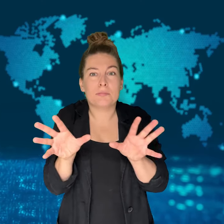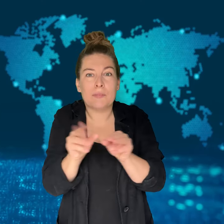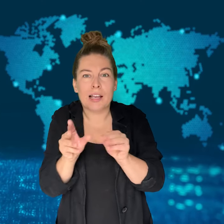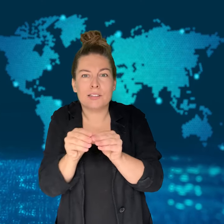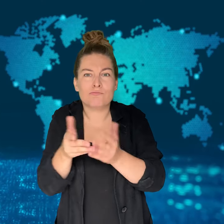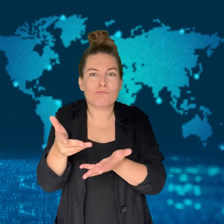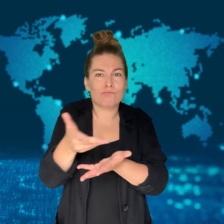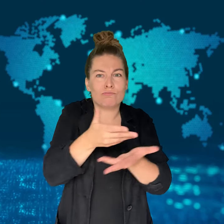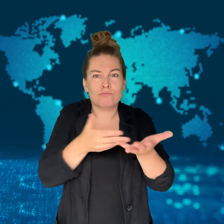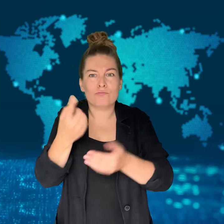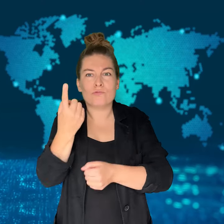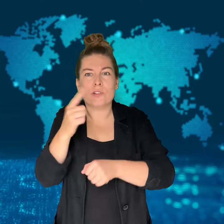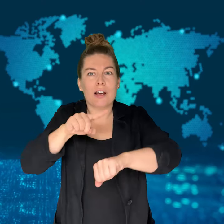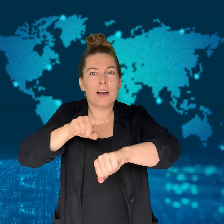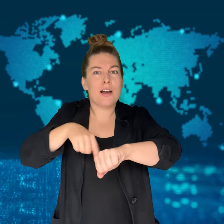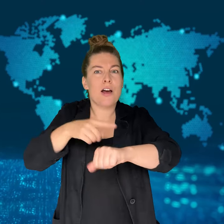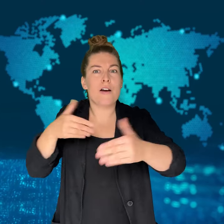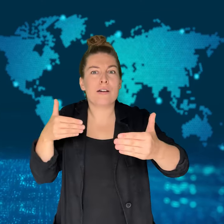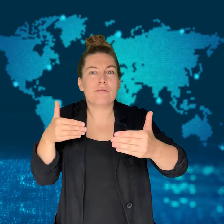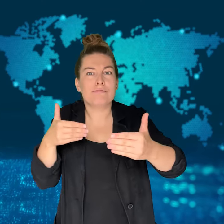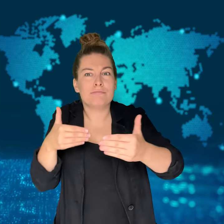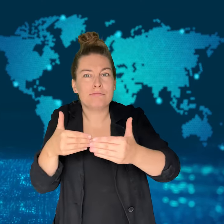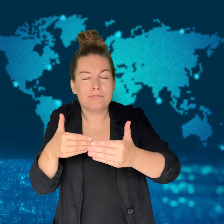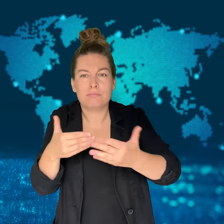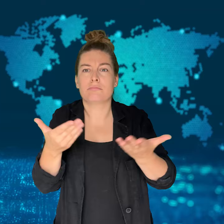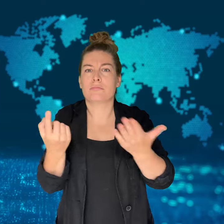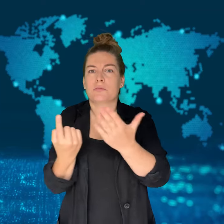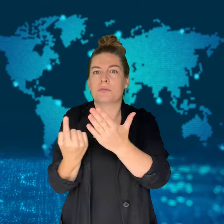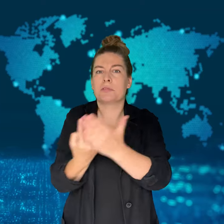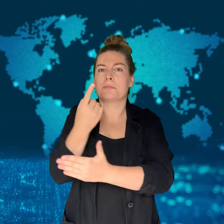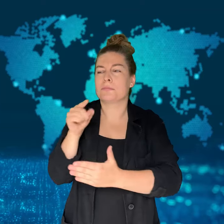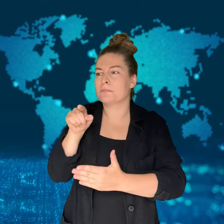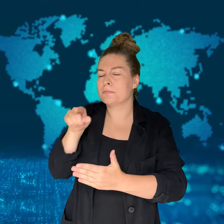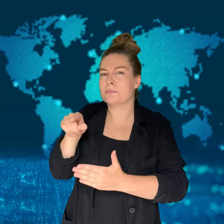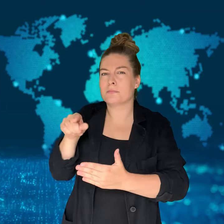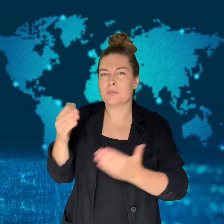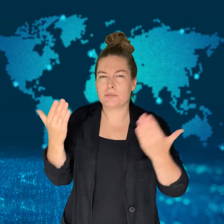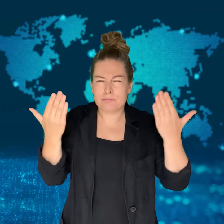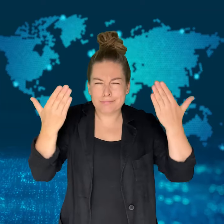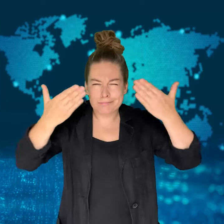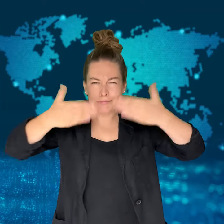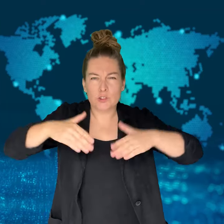on October 7th are believed dead.